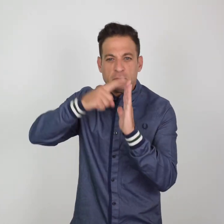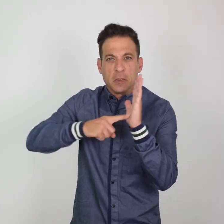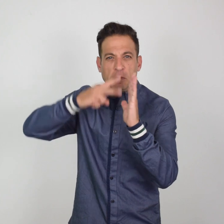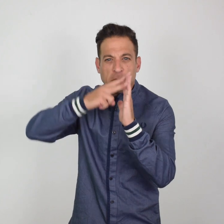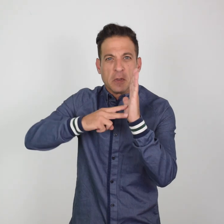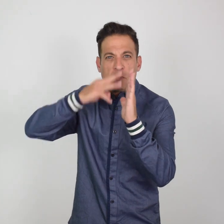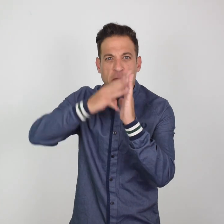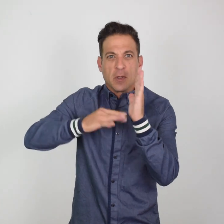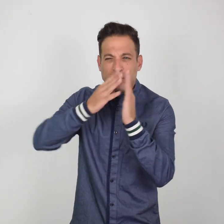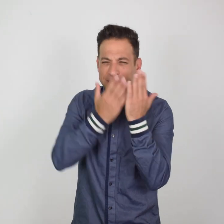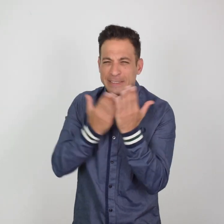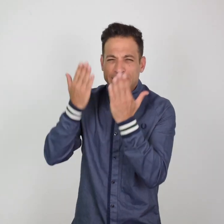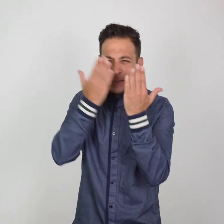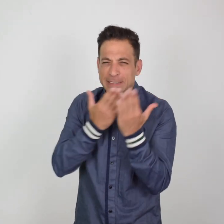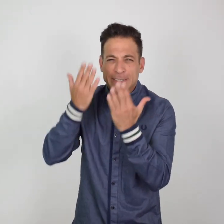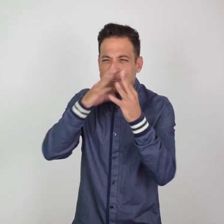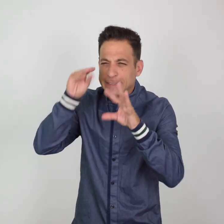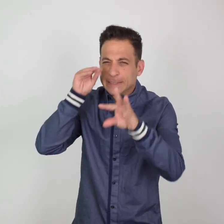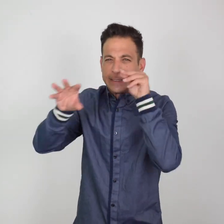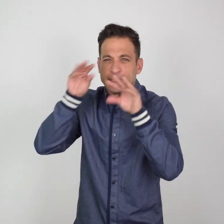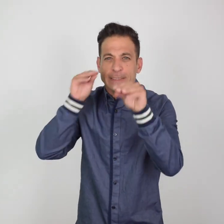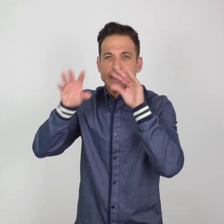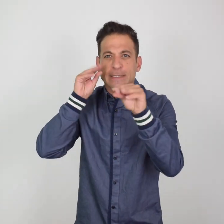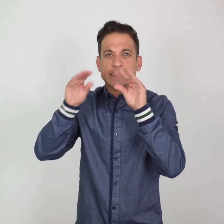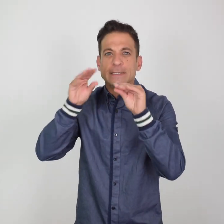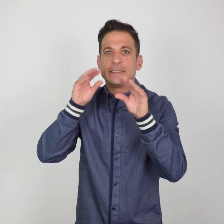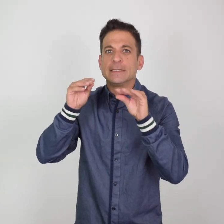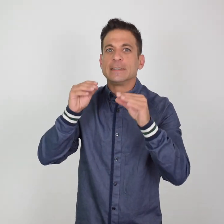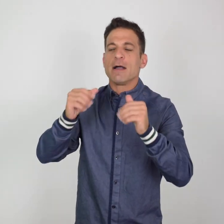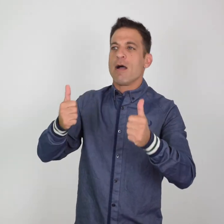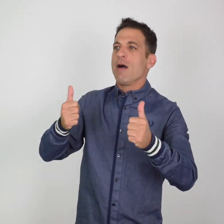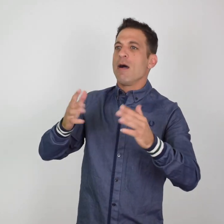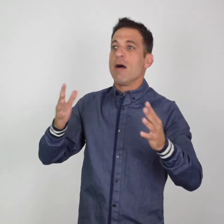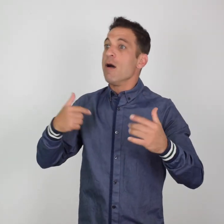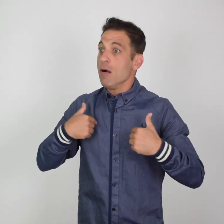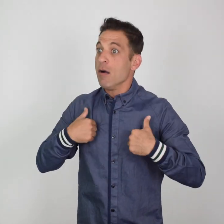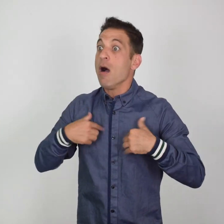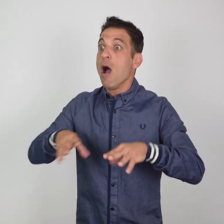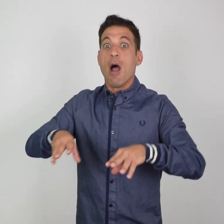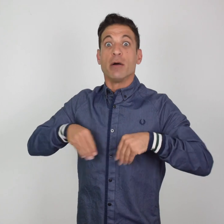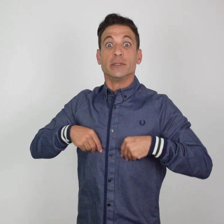several months. Upon finding out his acceptance,